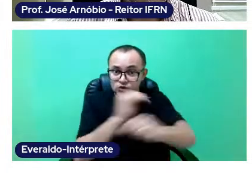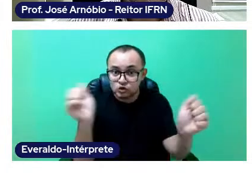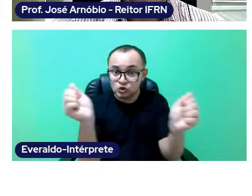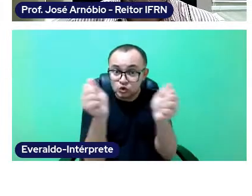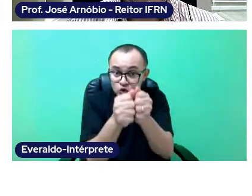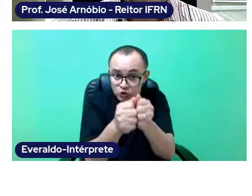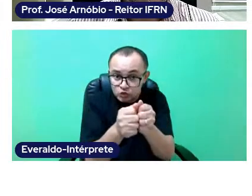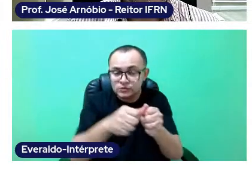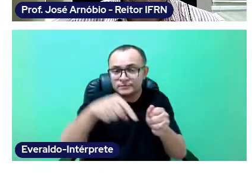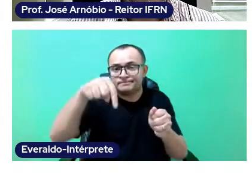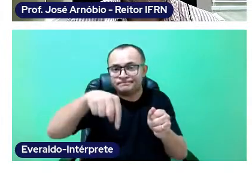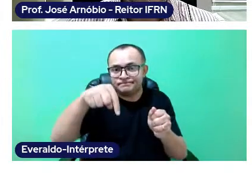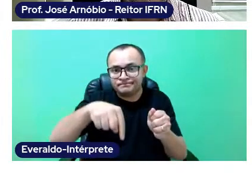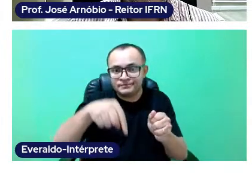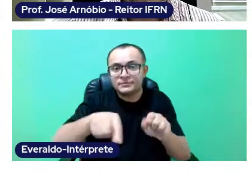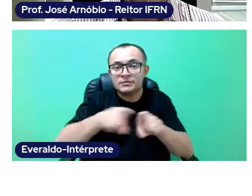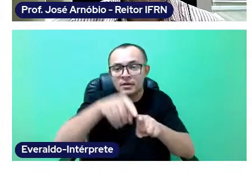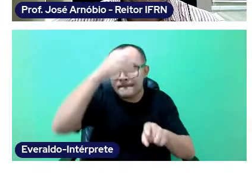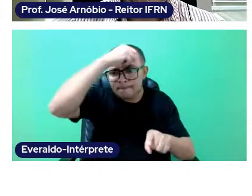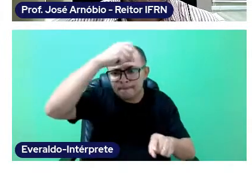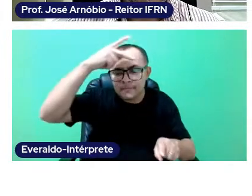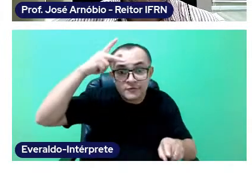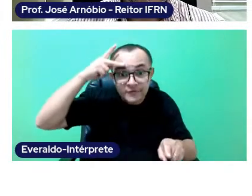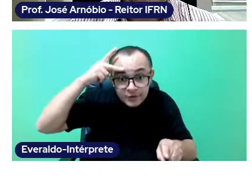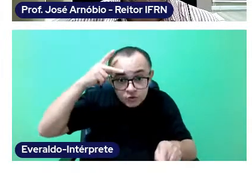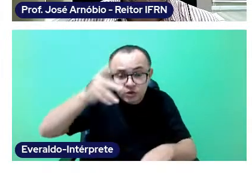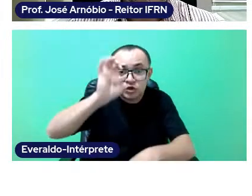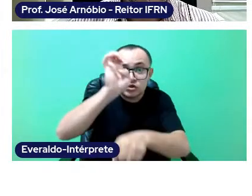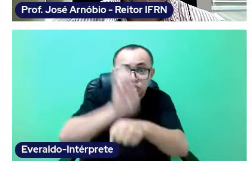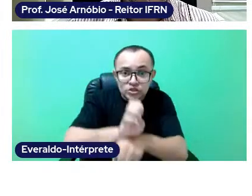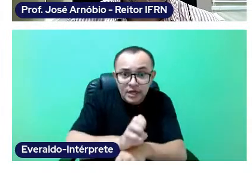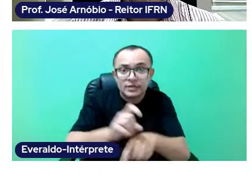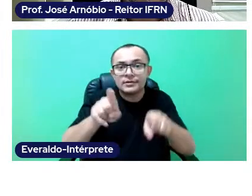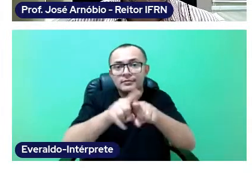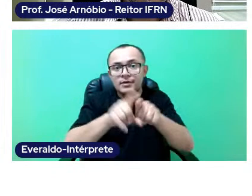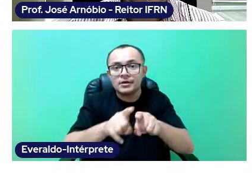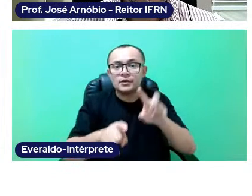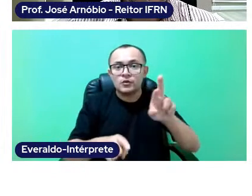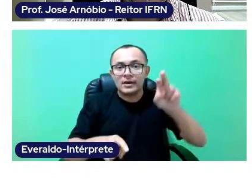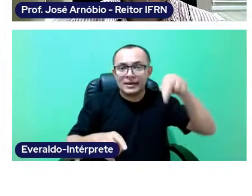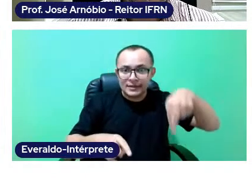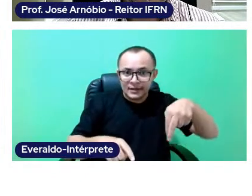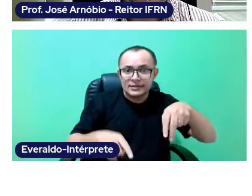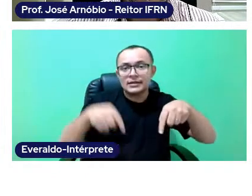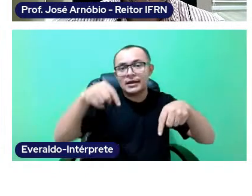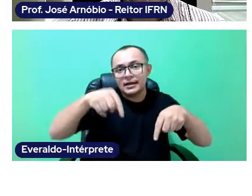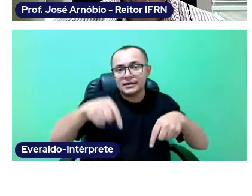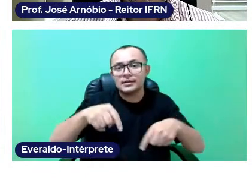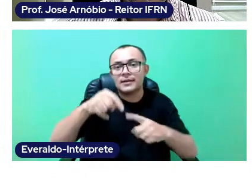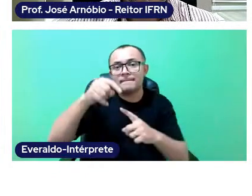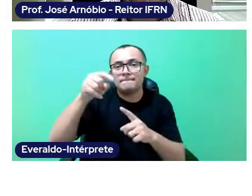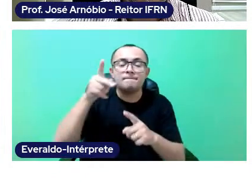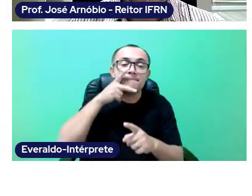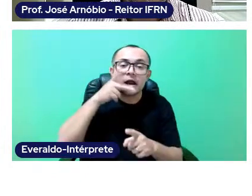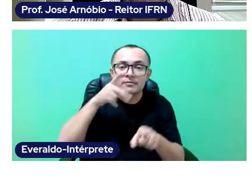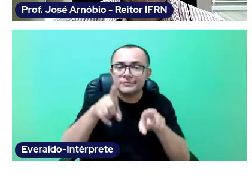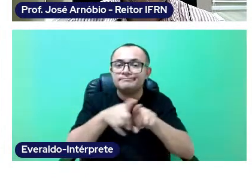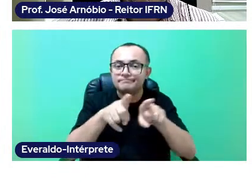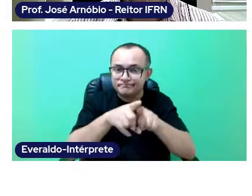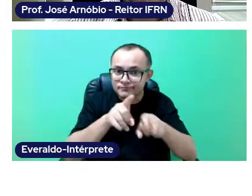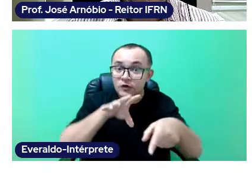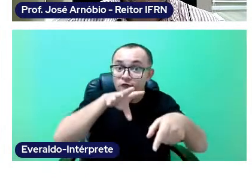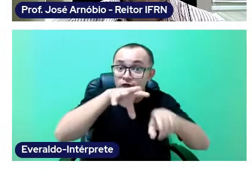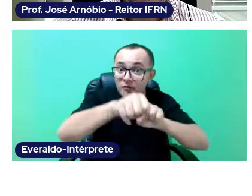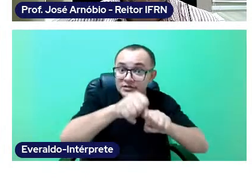and the other city halls involved, promoting educators' continuous education and training.